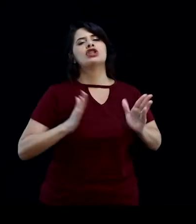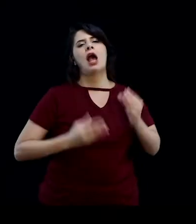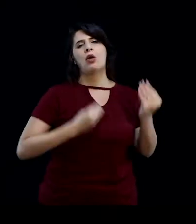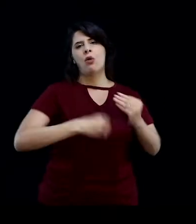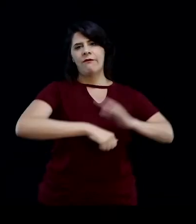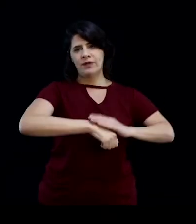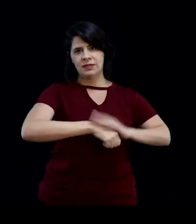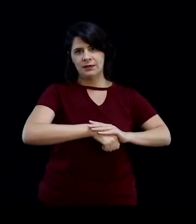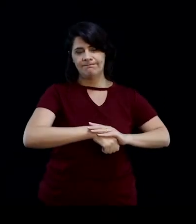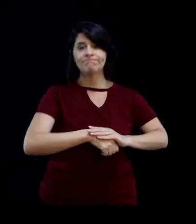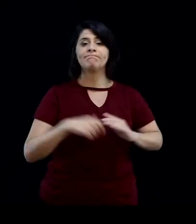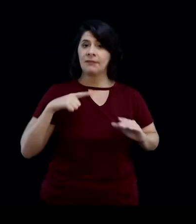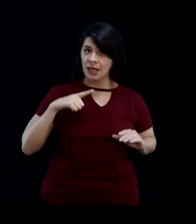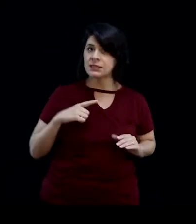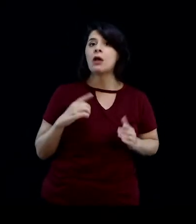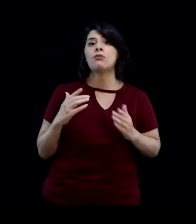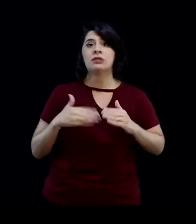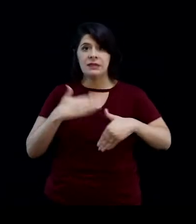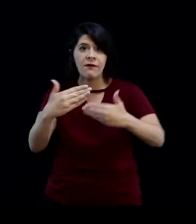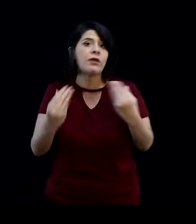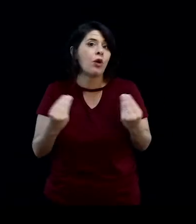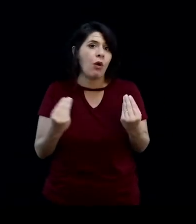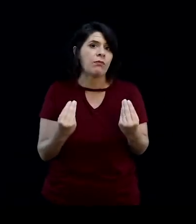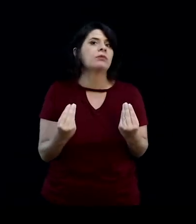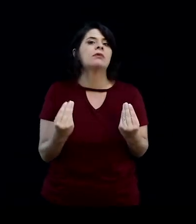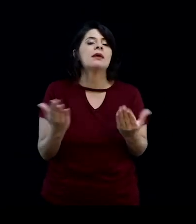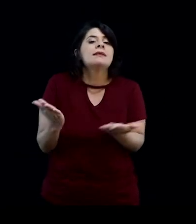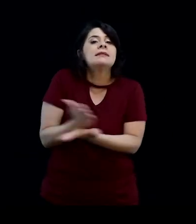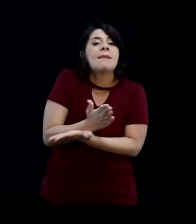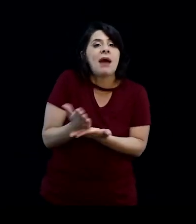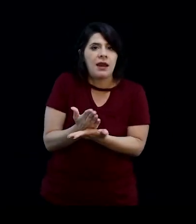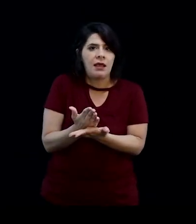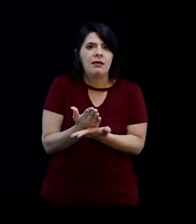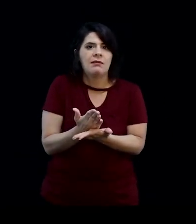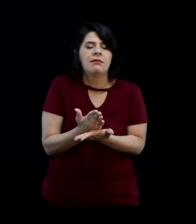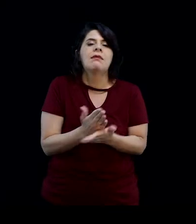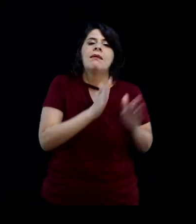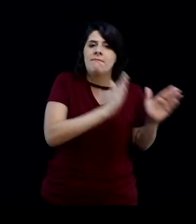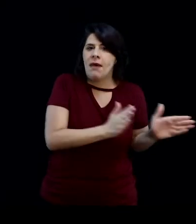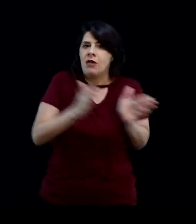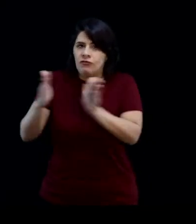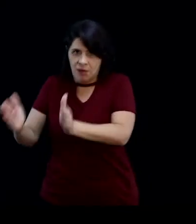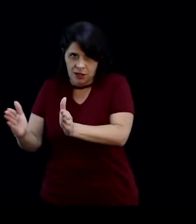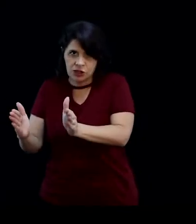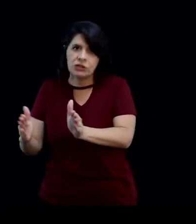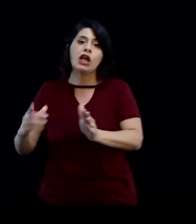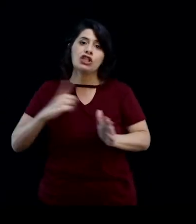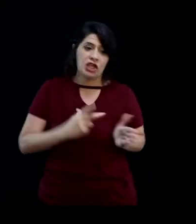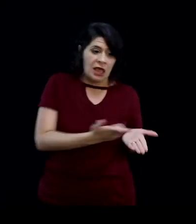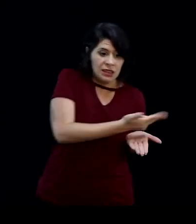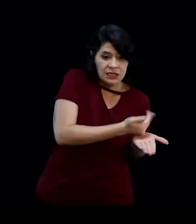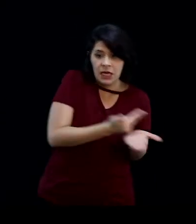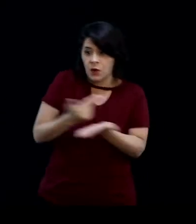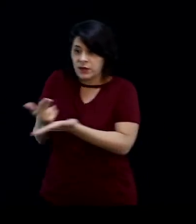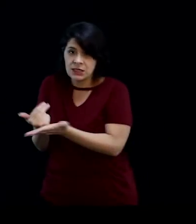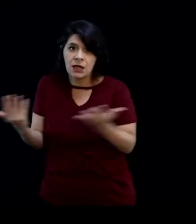in two totally separate parts. They were two separate parts, two drawings that came together there.